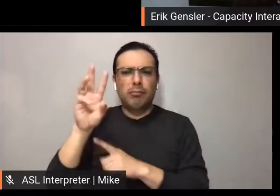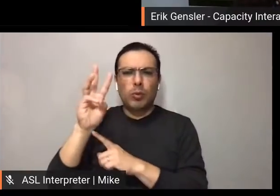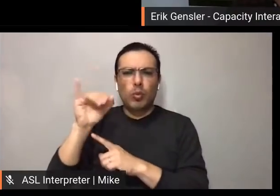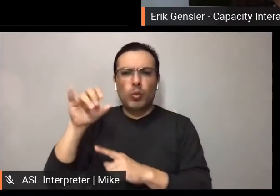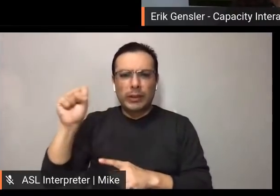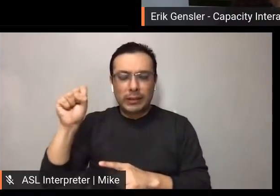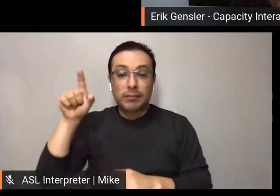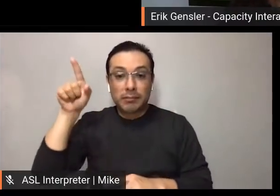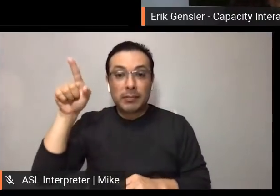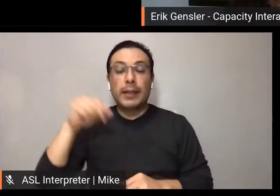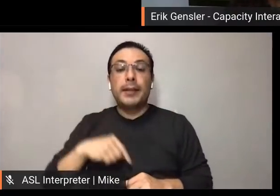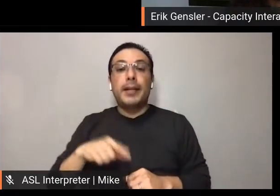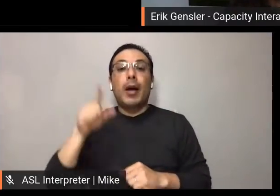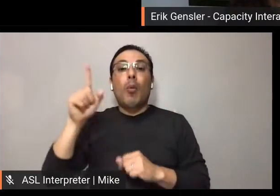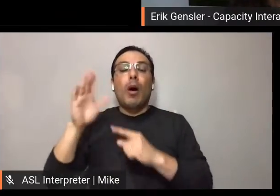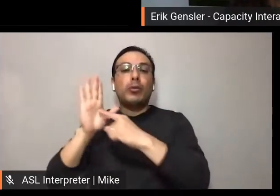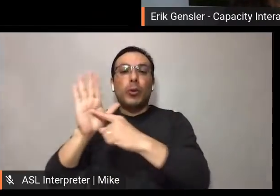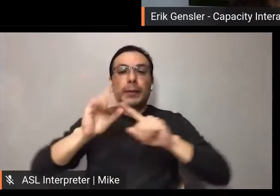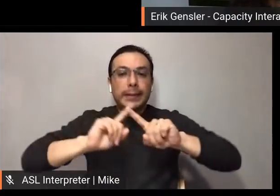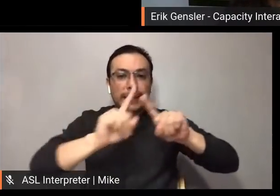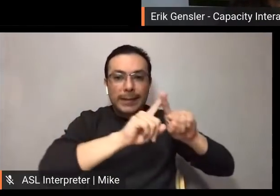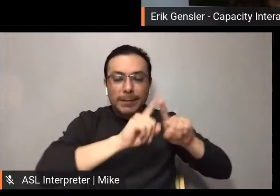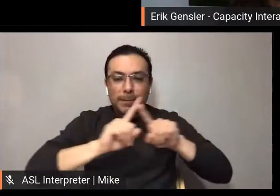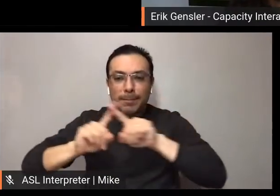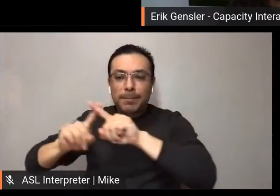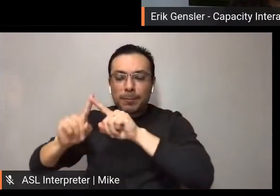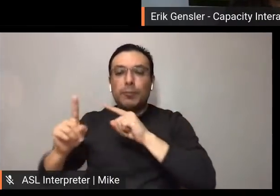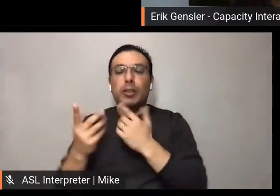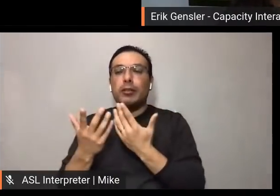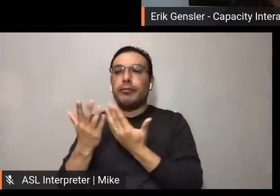of organizations to show how people are using their creativity to work